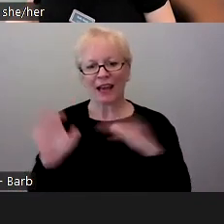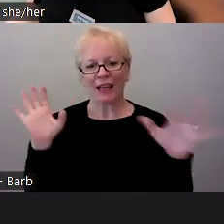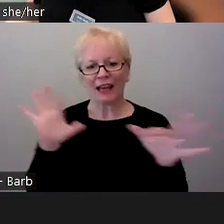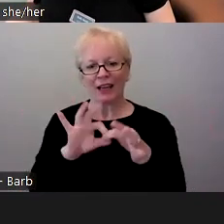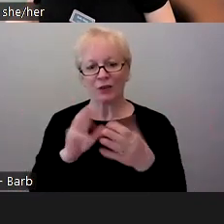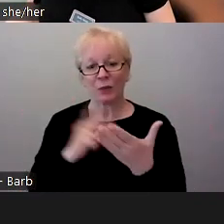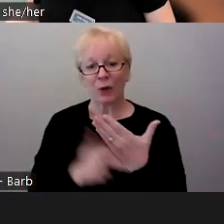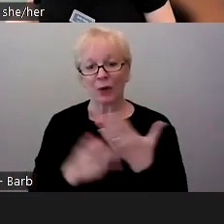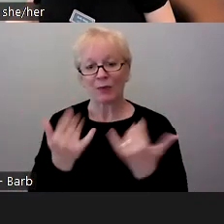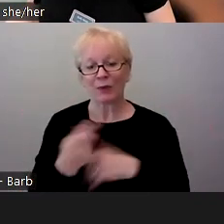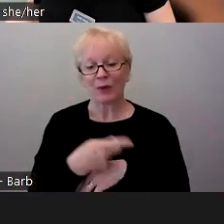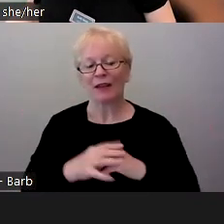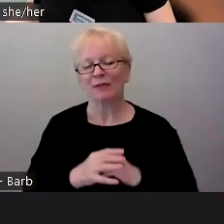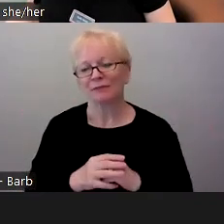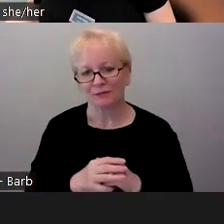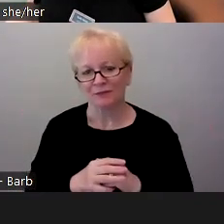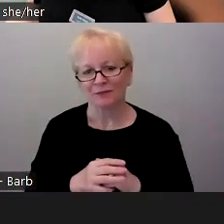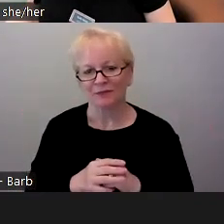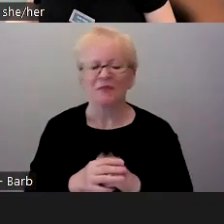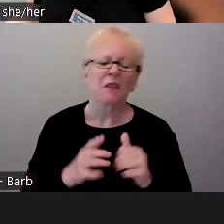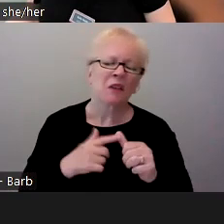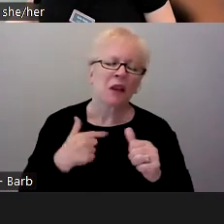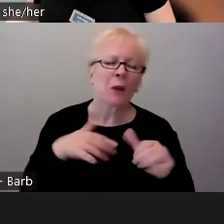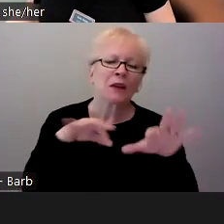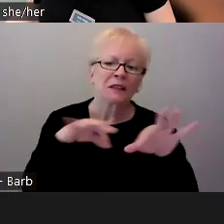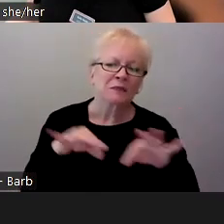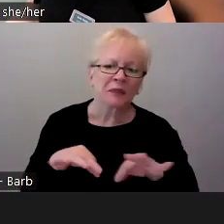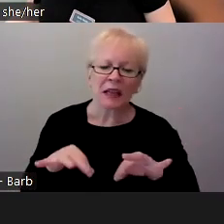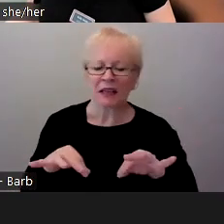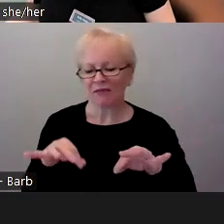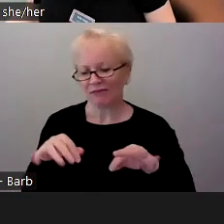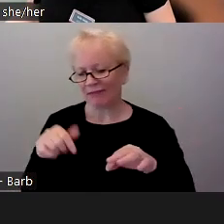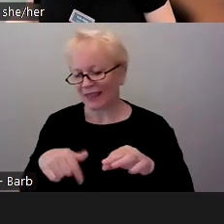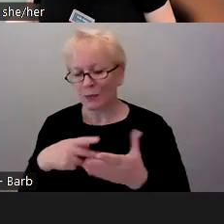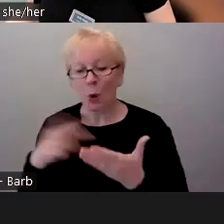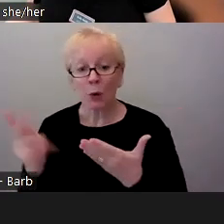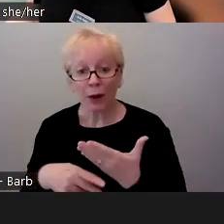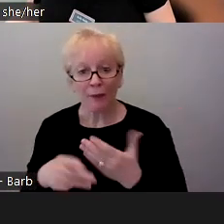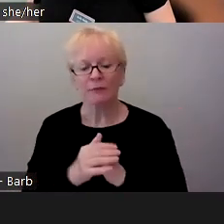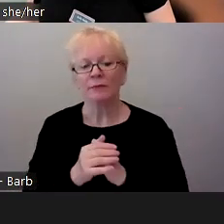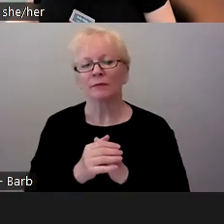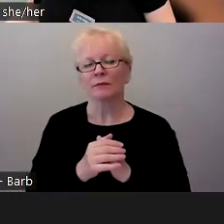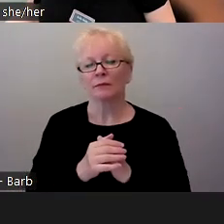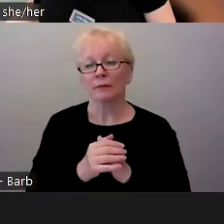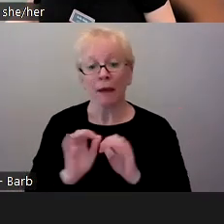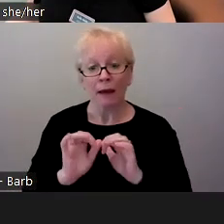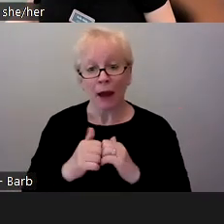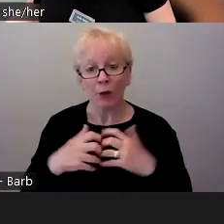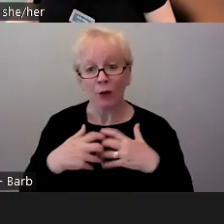Just to kind of start with a little origin of the program, it kind of all began by members.